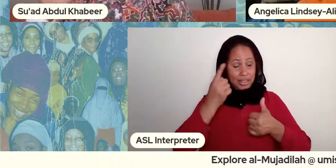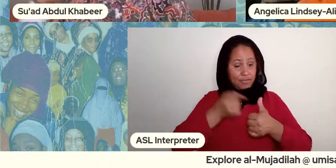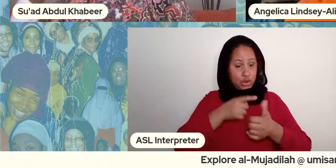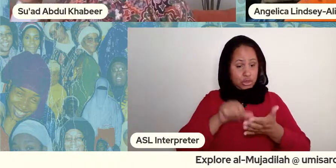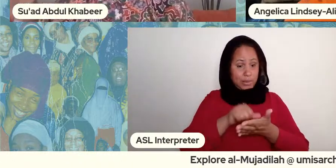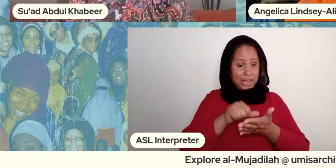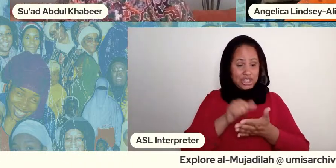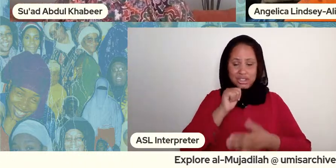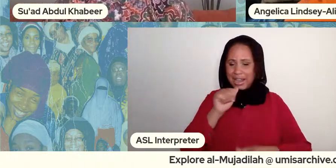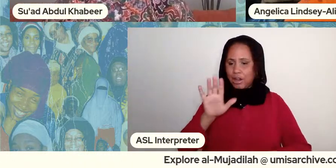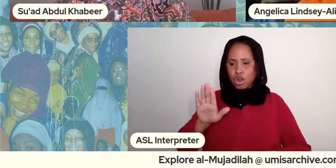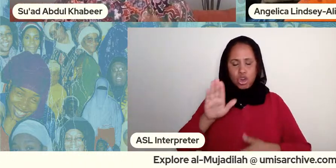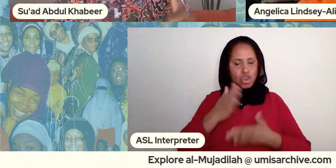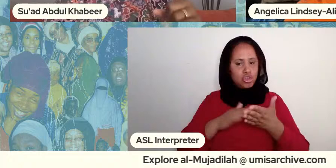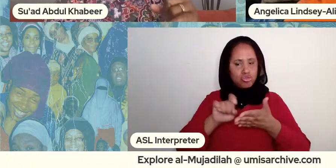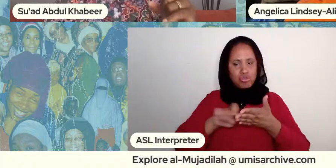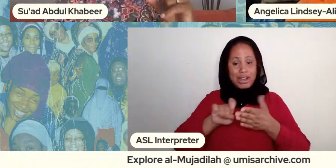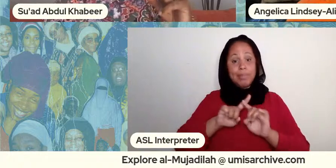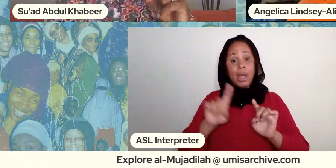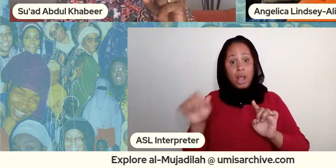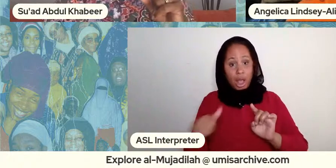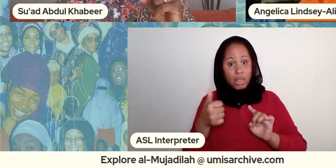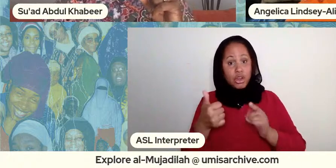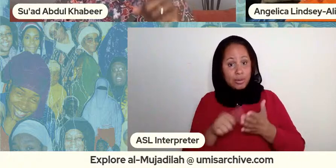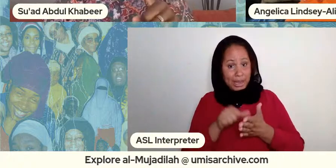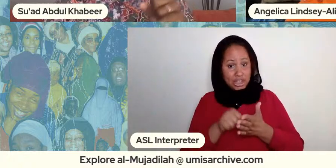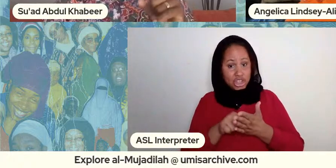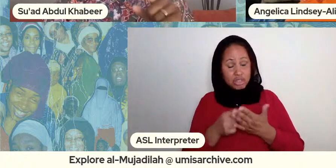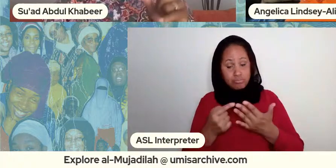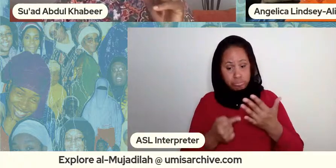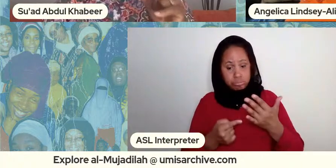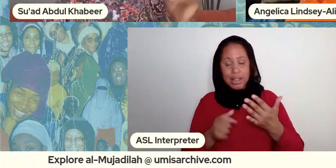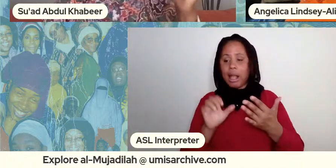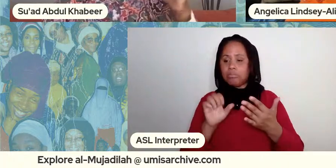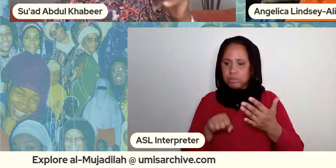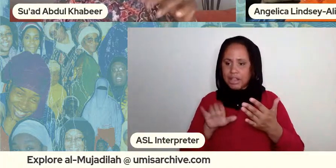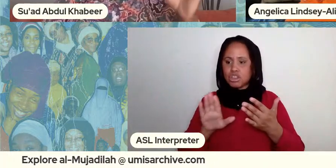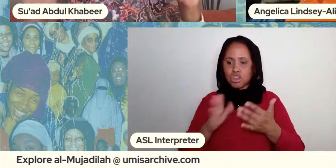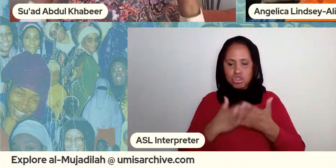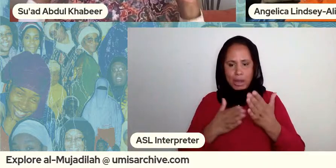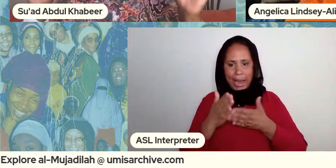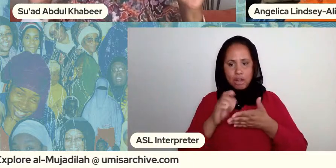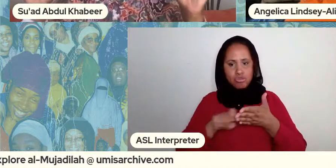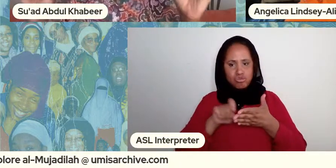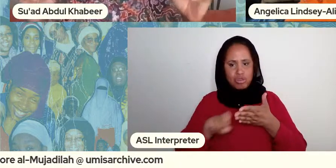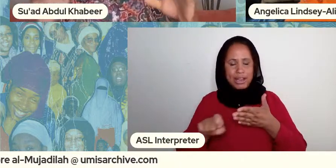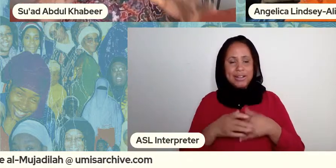the other pages are and then in terms of how so there's a there's almost a companion document